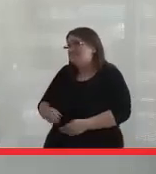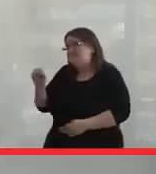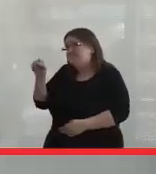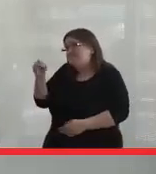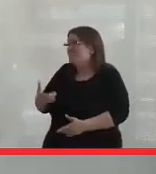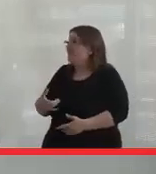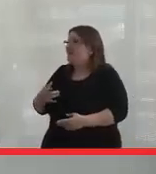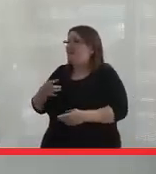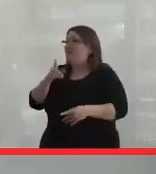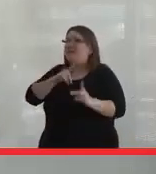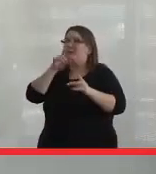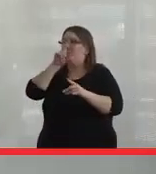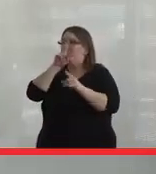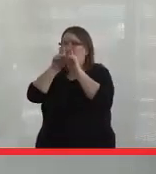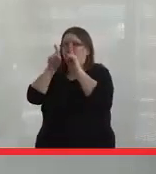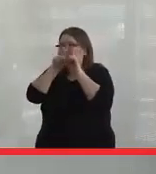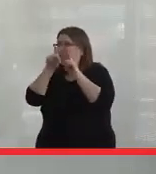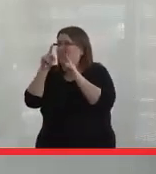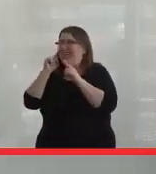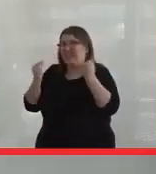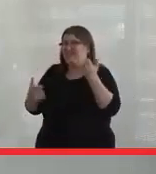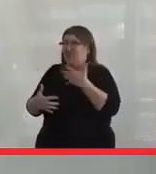But nobody talked about it because of fear, I think.